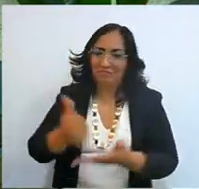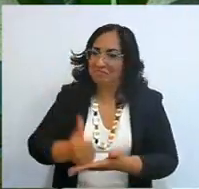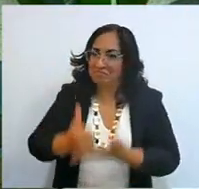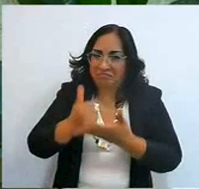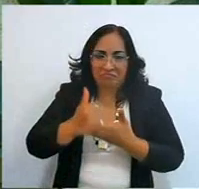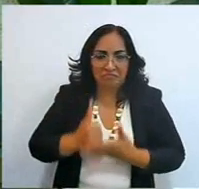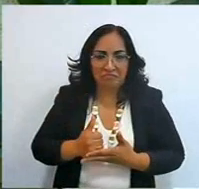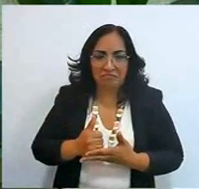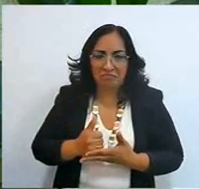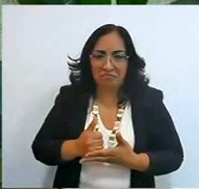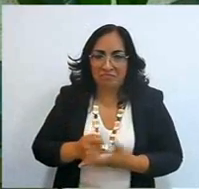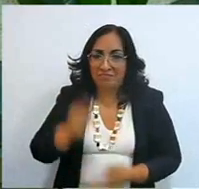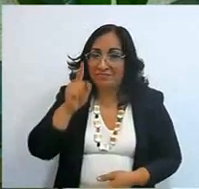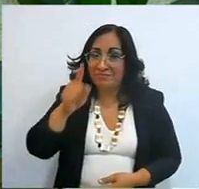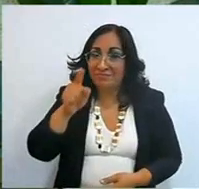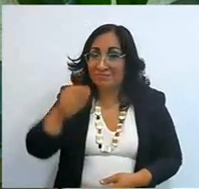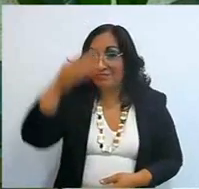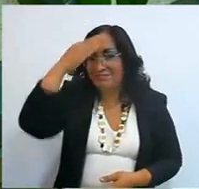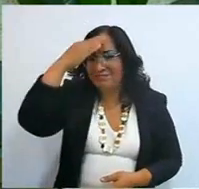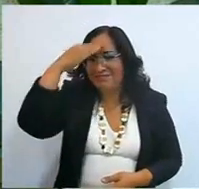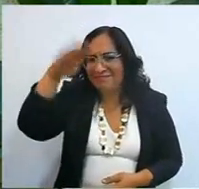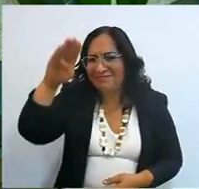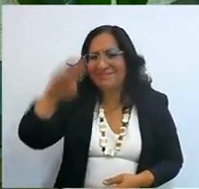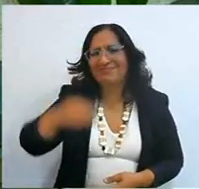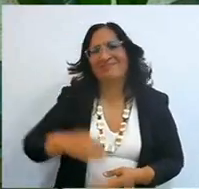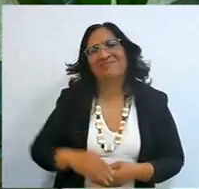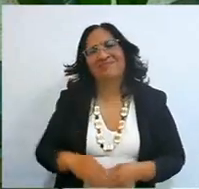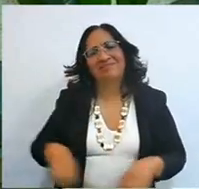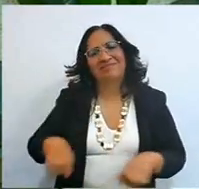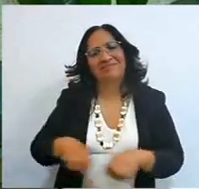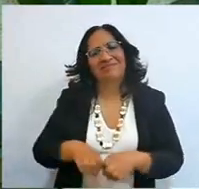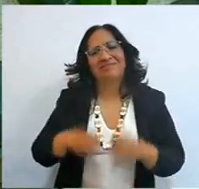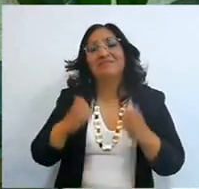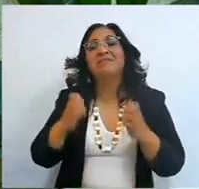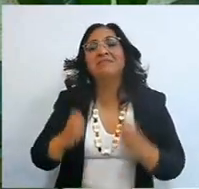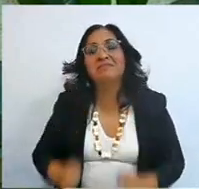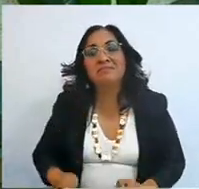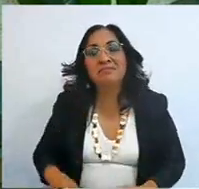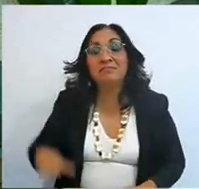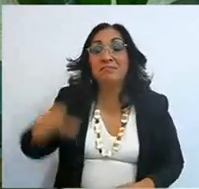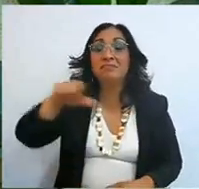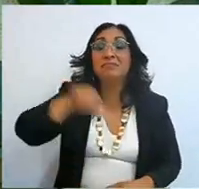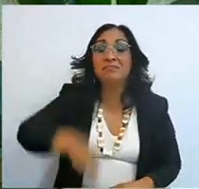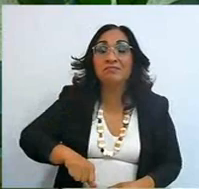If we ourselves are sometimes sunk there, and we don't come out, why?